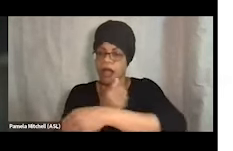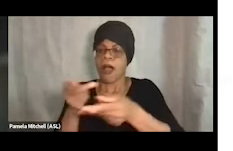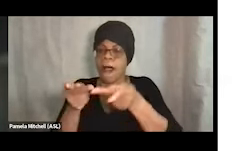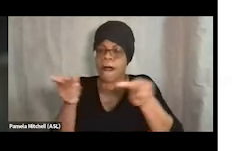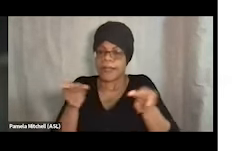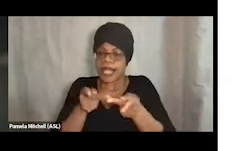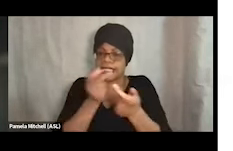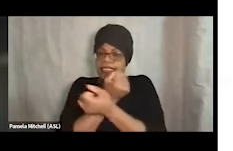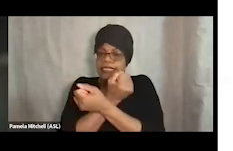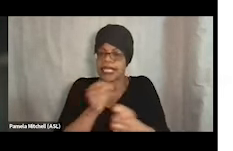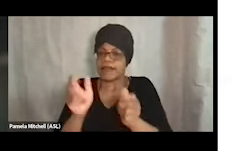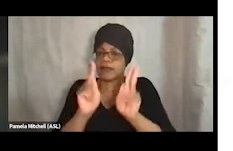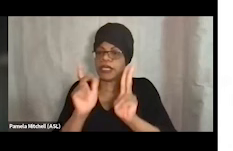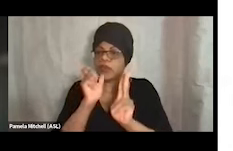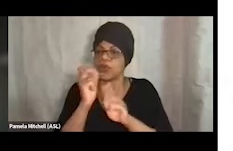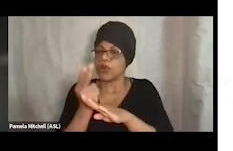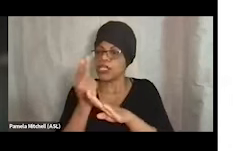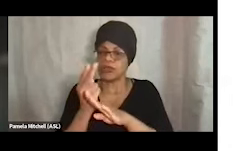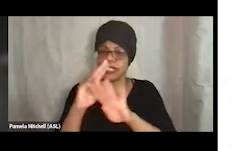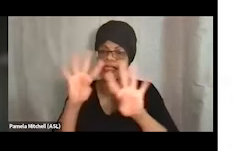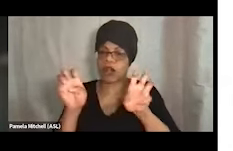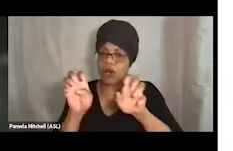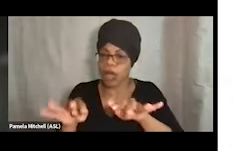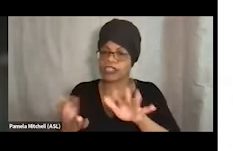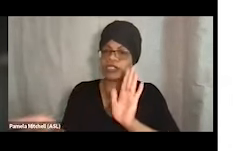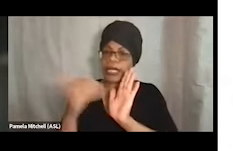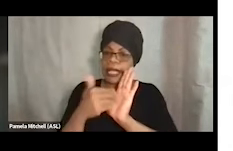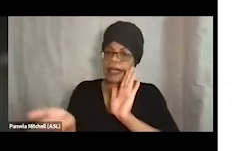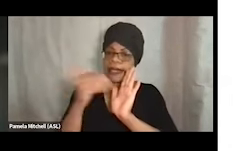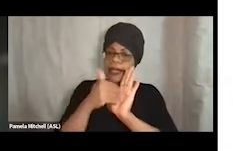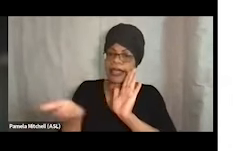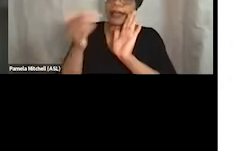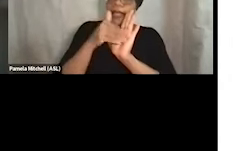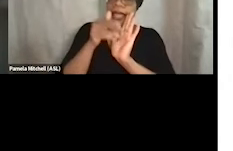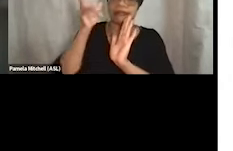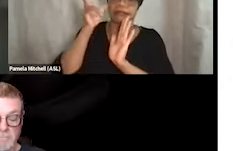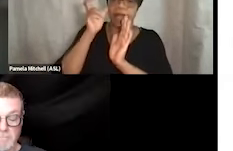And we just keep hearing these questions again and again about how to make a shelter more low barrier,